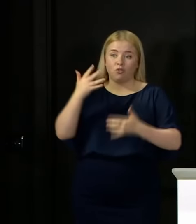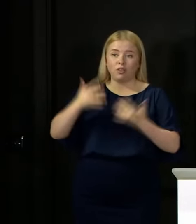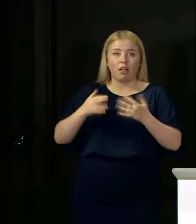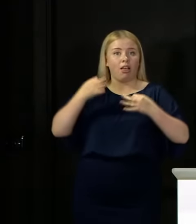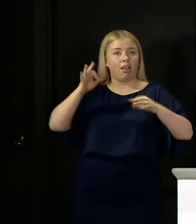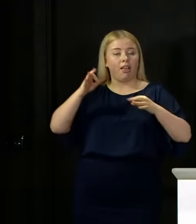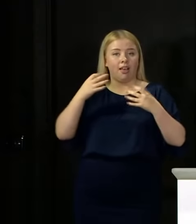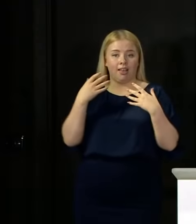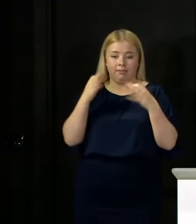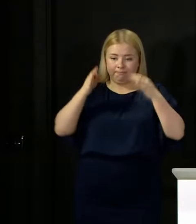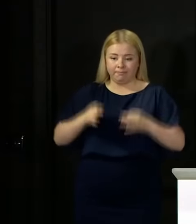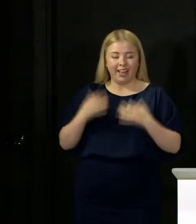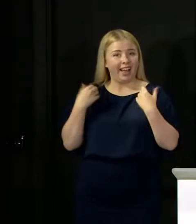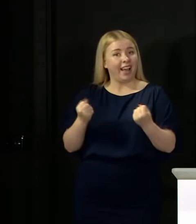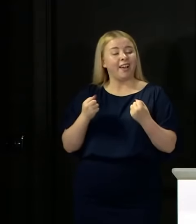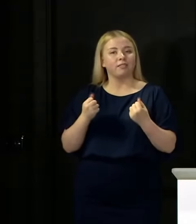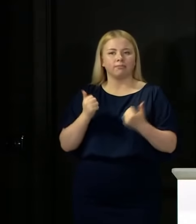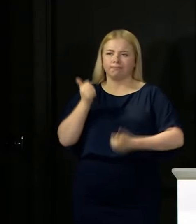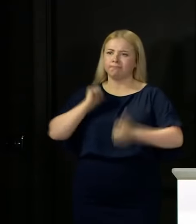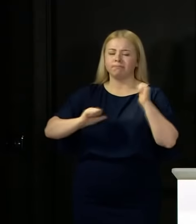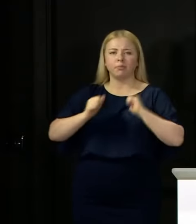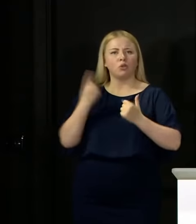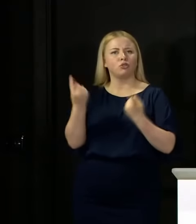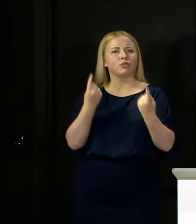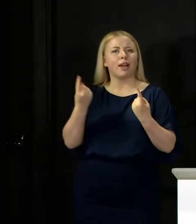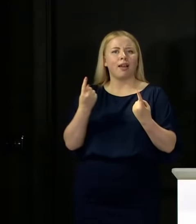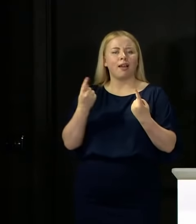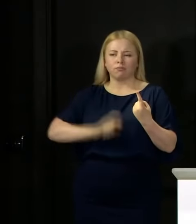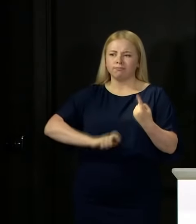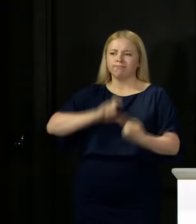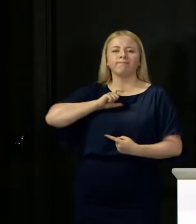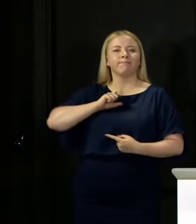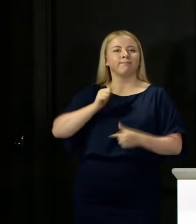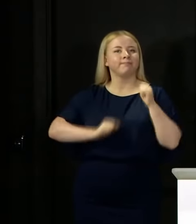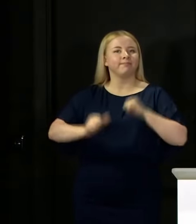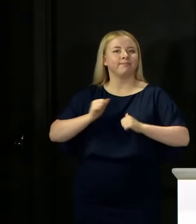up high, and be confident that those results are as valid this year as they would've been